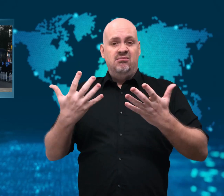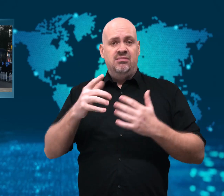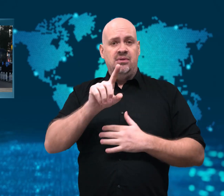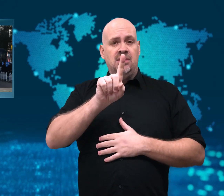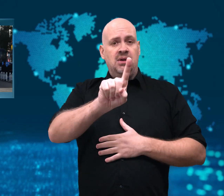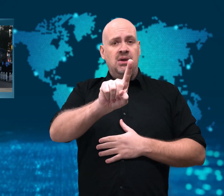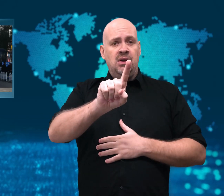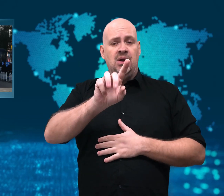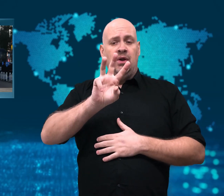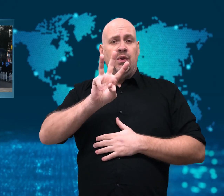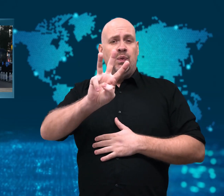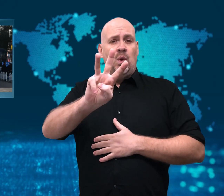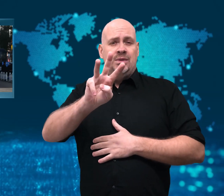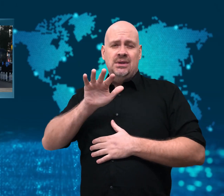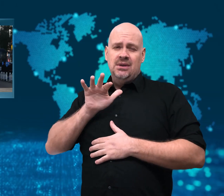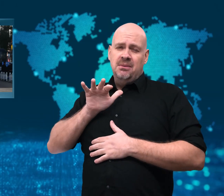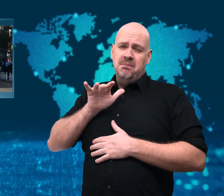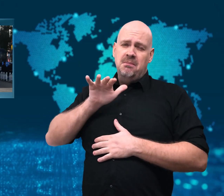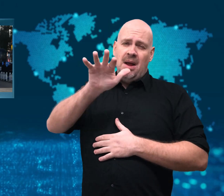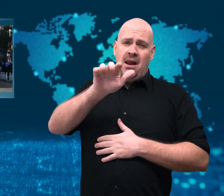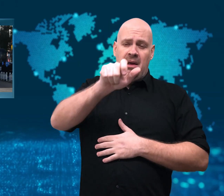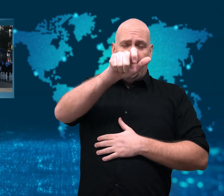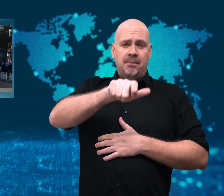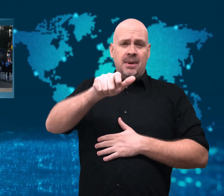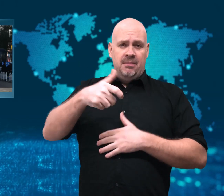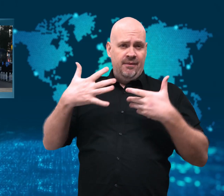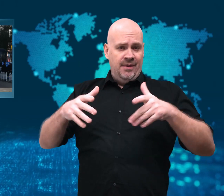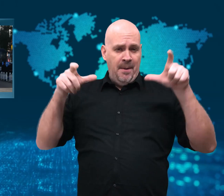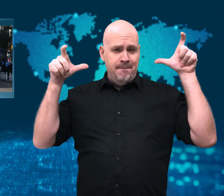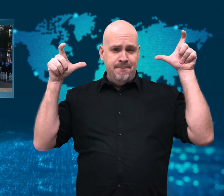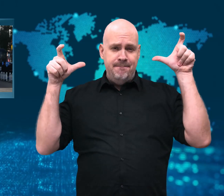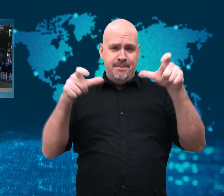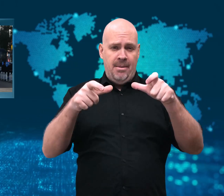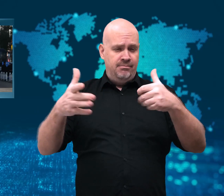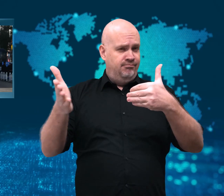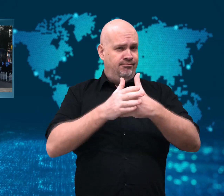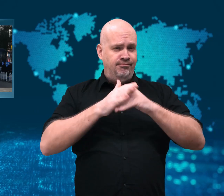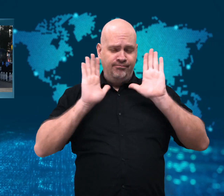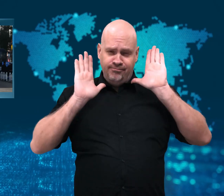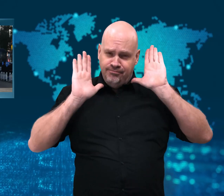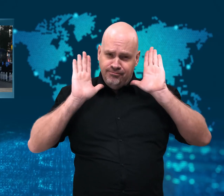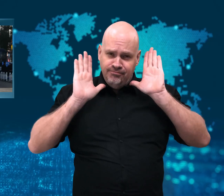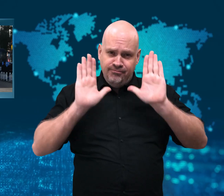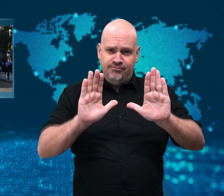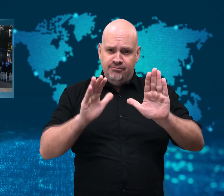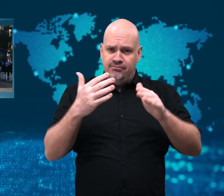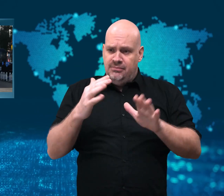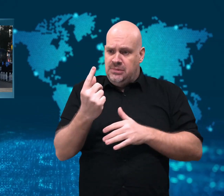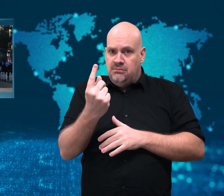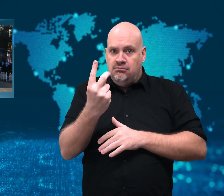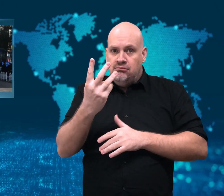citizens can’t leave their building or hotel room.